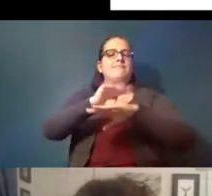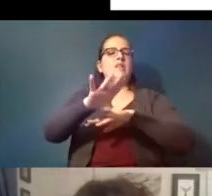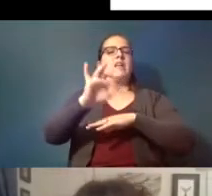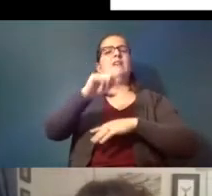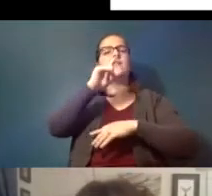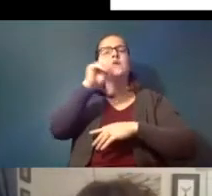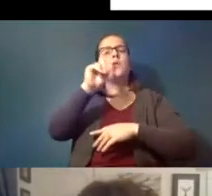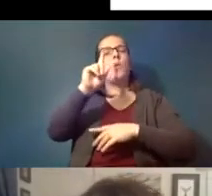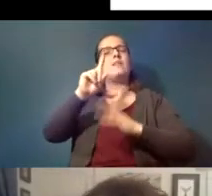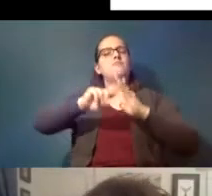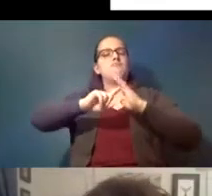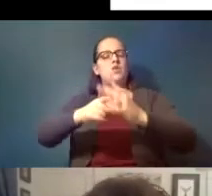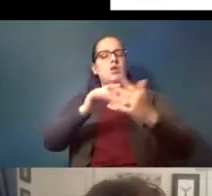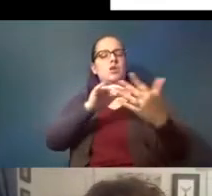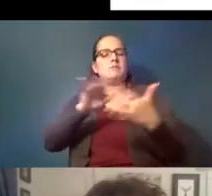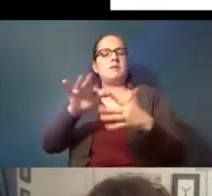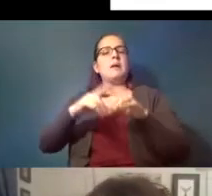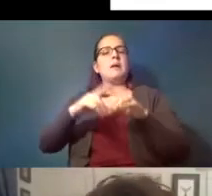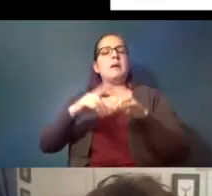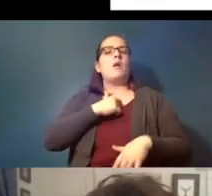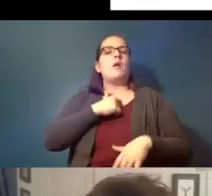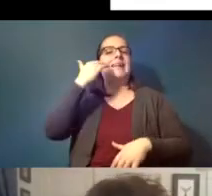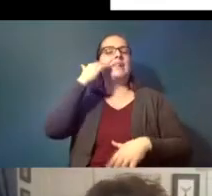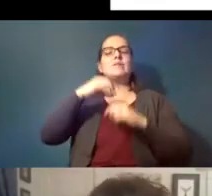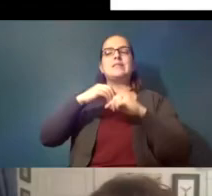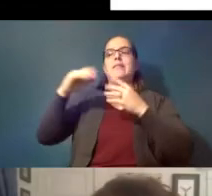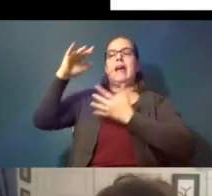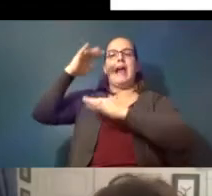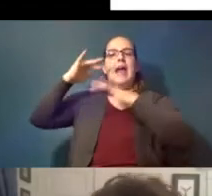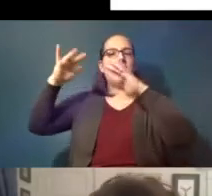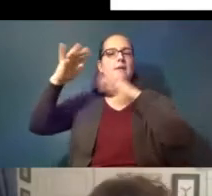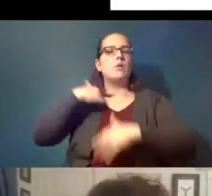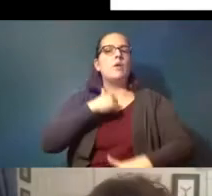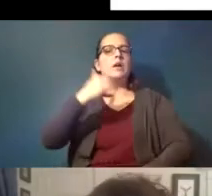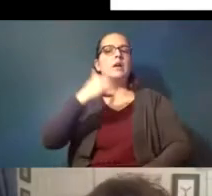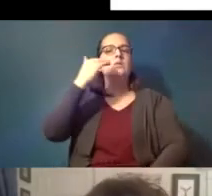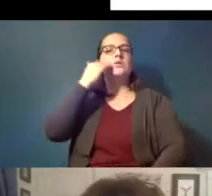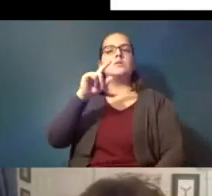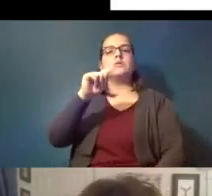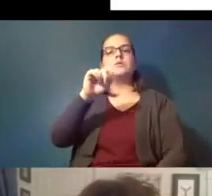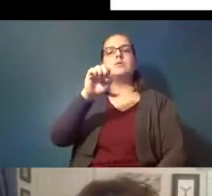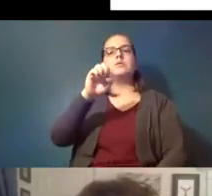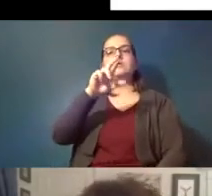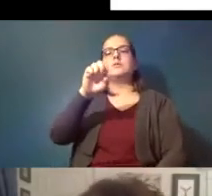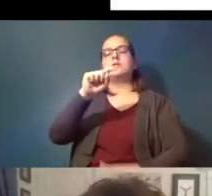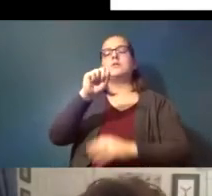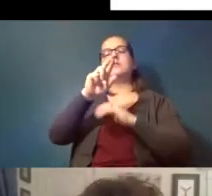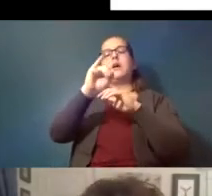but now we know that it's in the air we know that terrestrial organisms and us are also exposed to